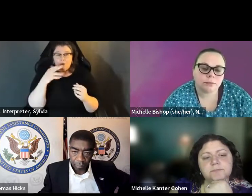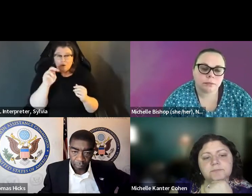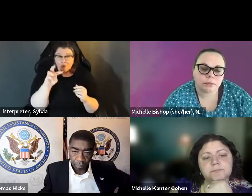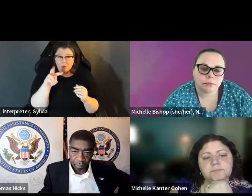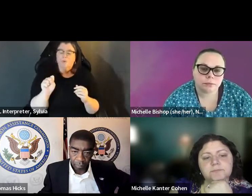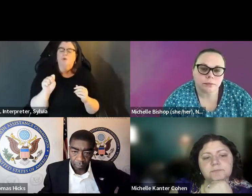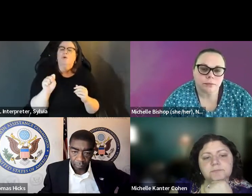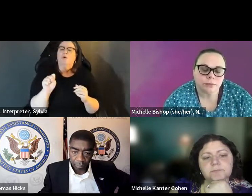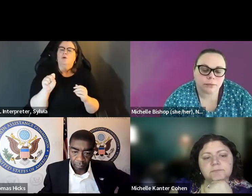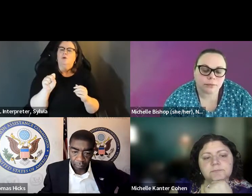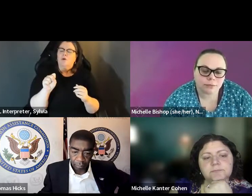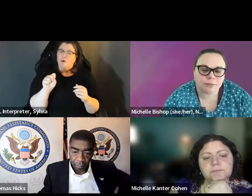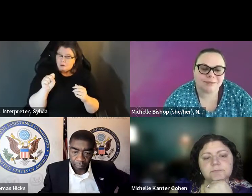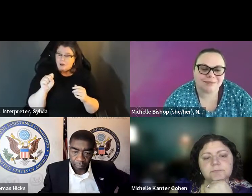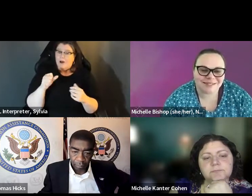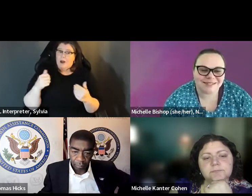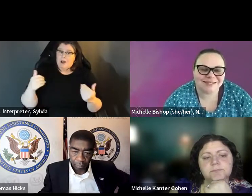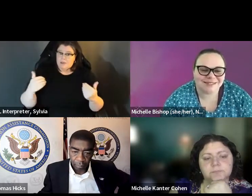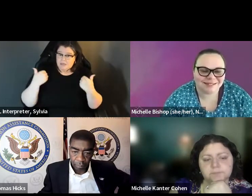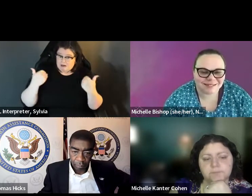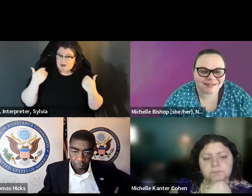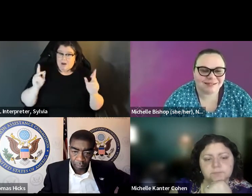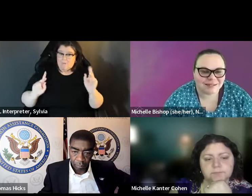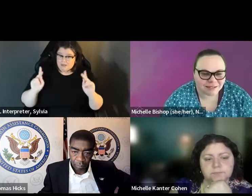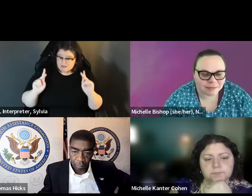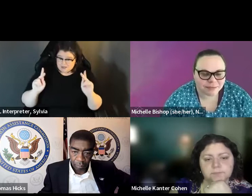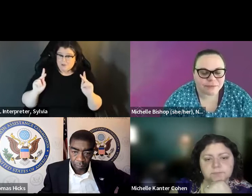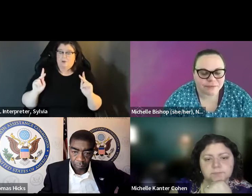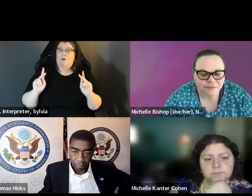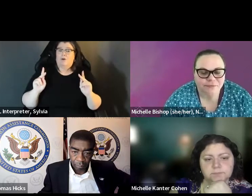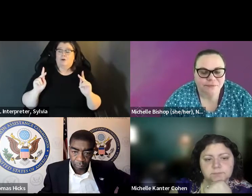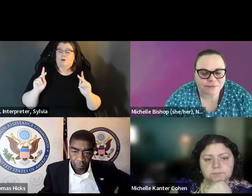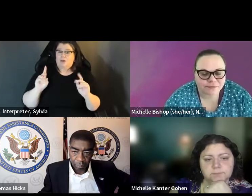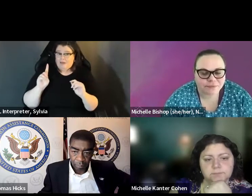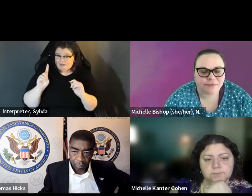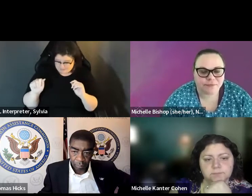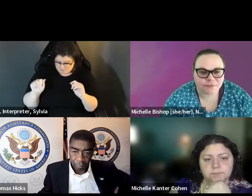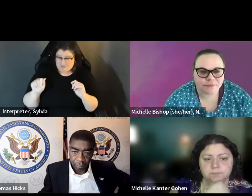dramatic decrease to people with disabilities facing. The last thing I'll point no to that makes me hopeful is Is that the turn out seem to come up, especially among young people with disabilities.